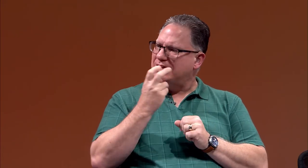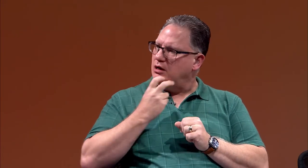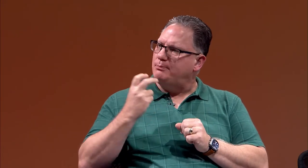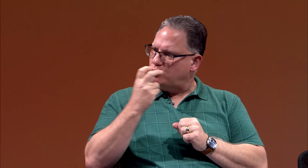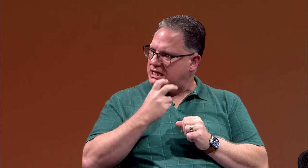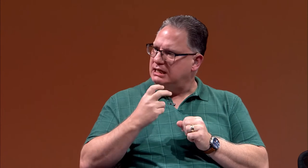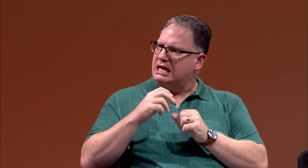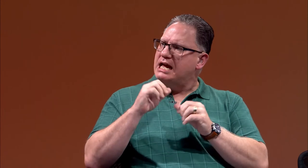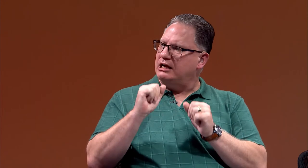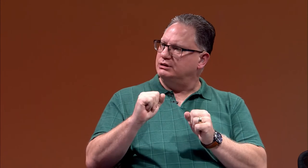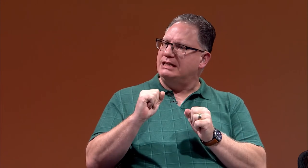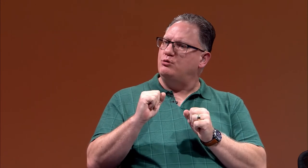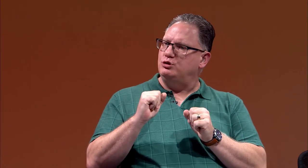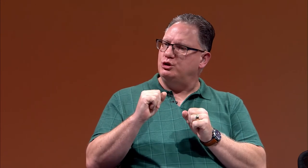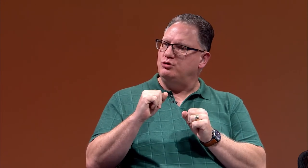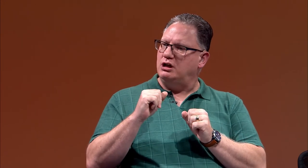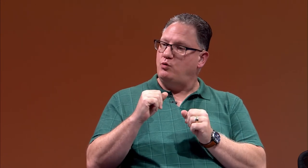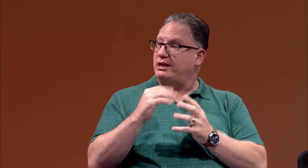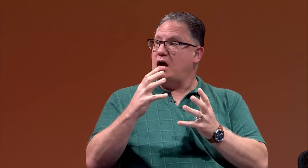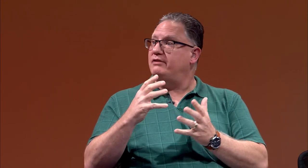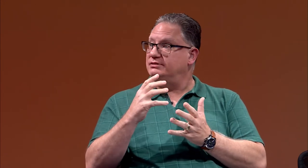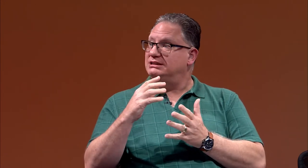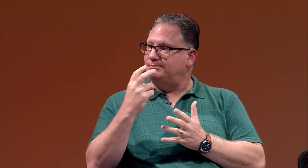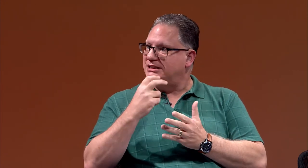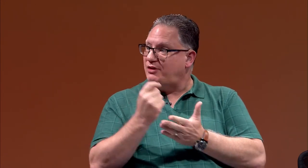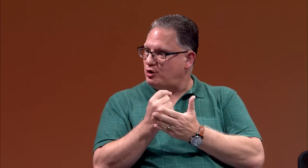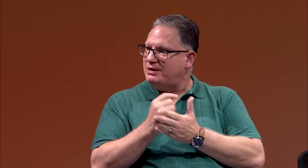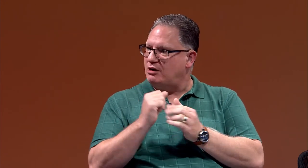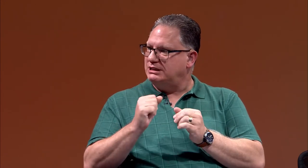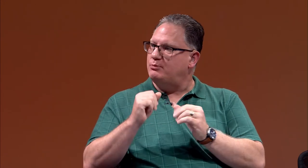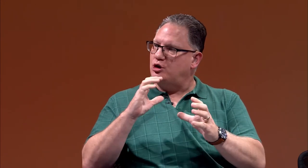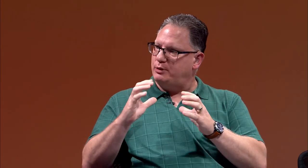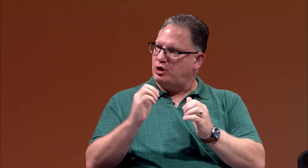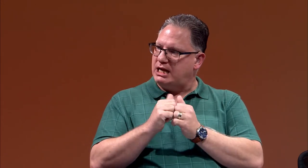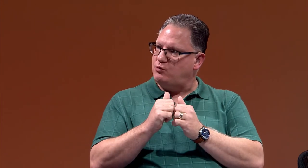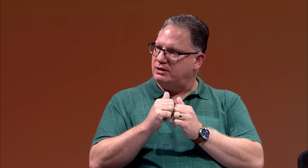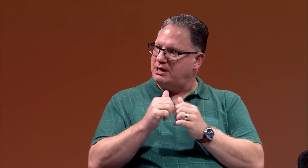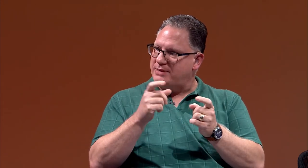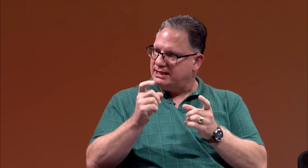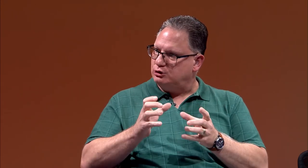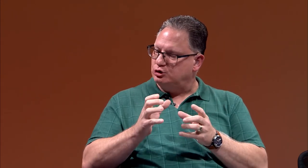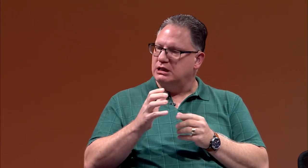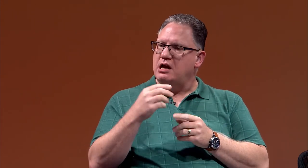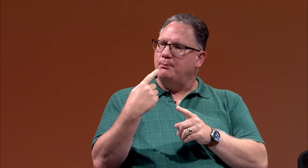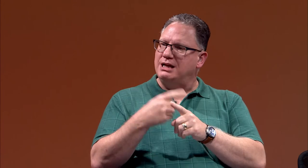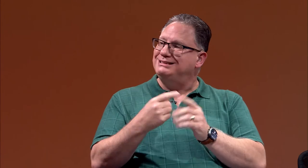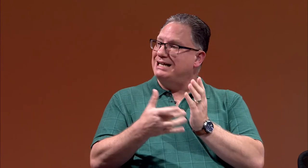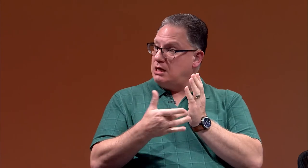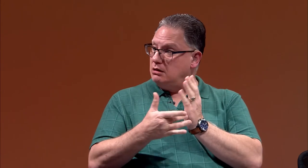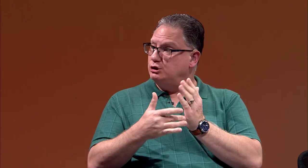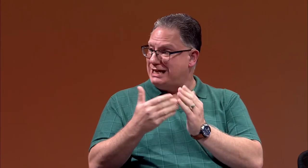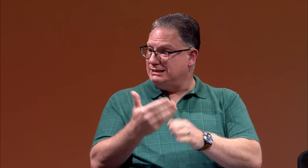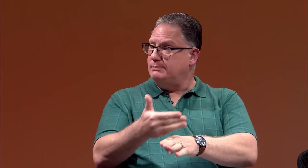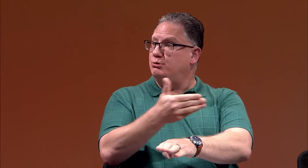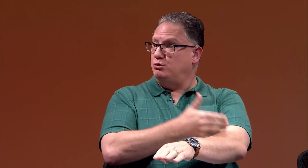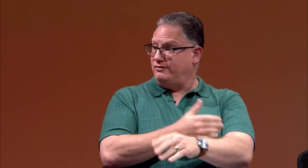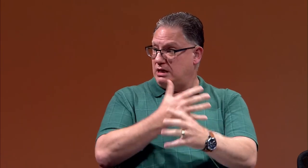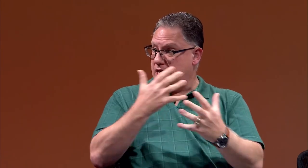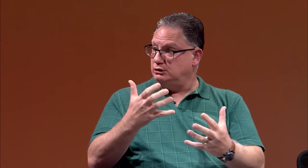I can lip read; and I was able to, with a lot of speech therapy, I was able to communicate with my managers. Plus technology has improved a lot,